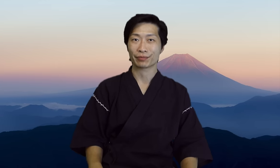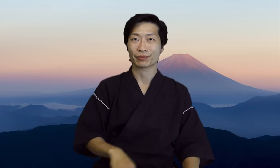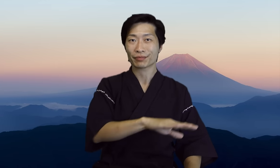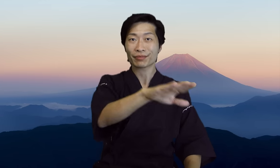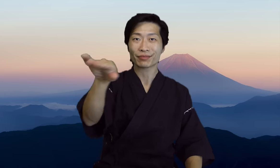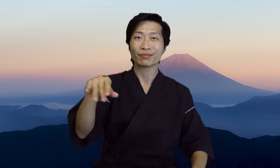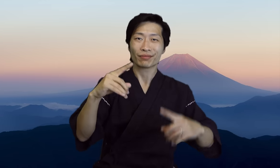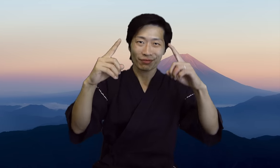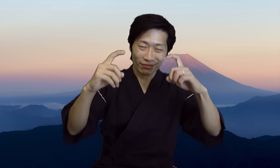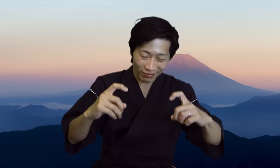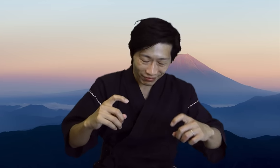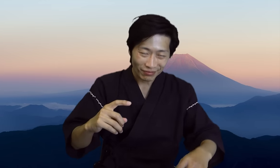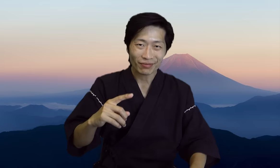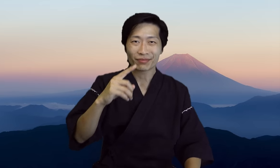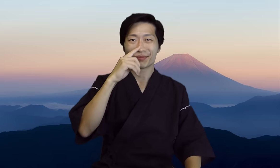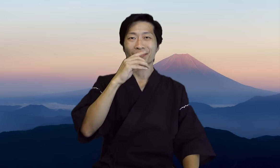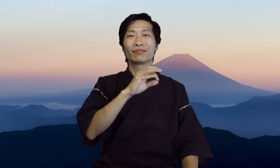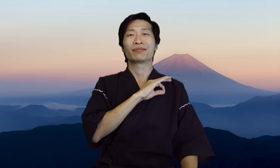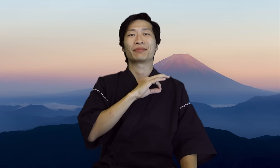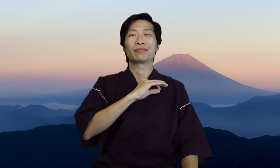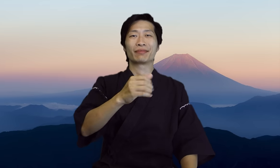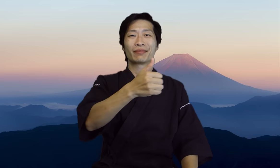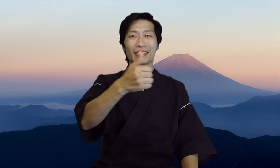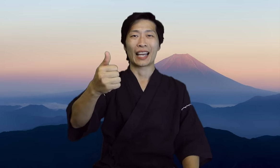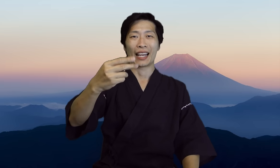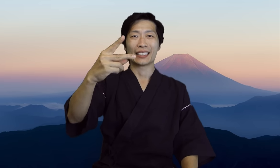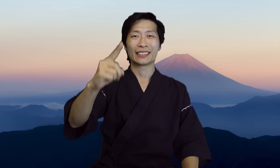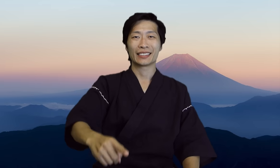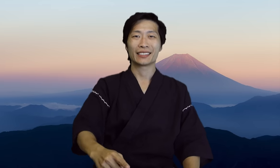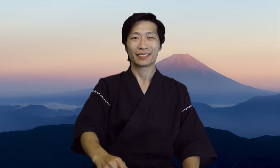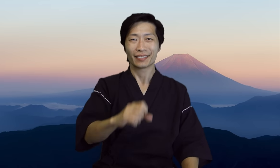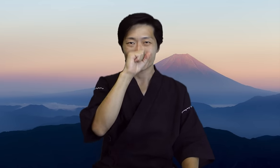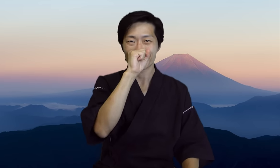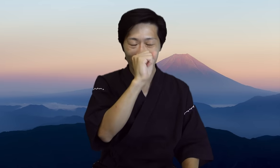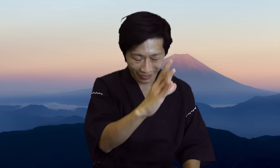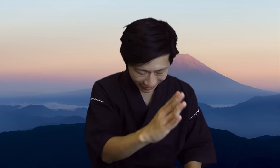みなさんこんにちはダニーです。よろしくお願いします。(Minasan konnichiha Dani- desu. Yoroshiku onegaishimasu)